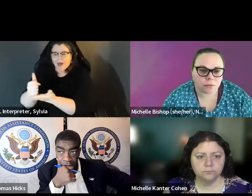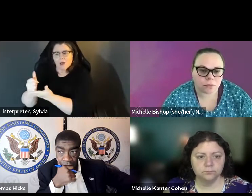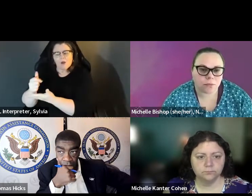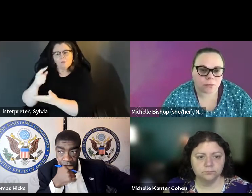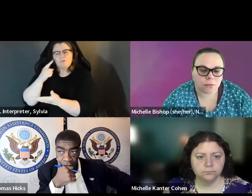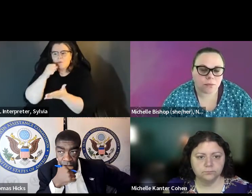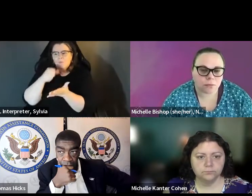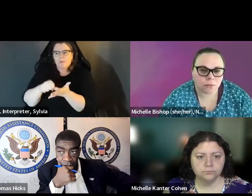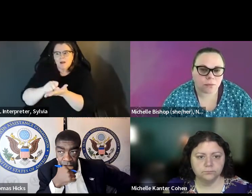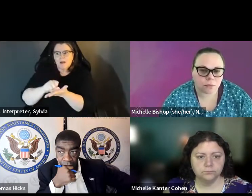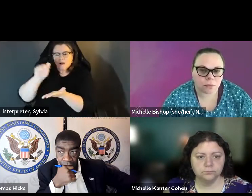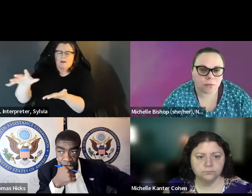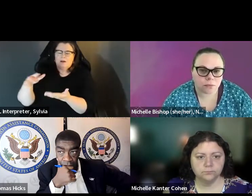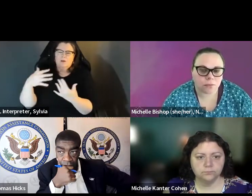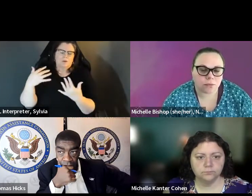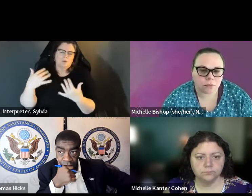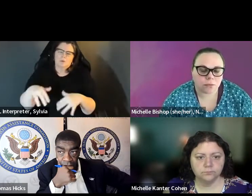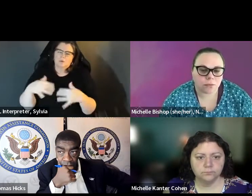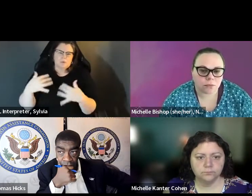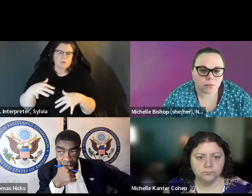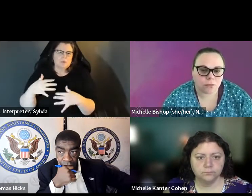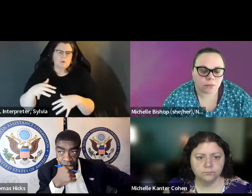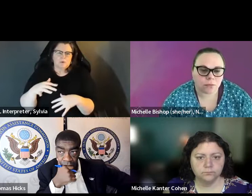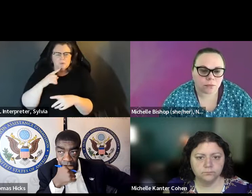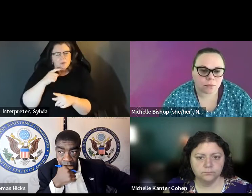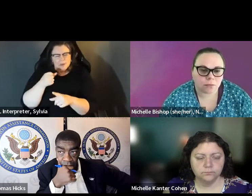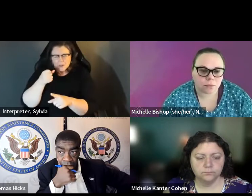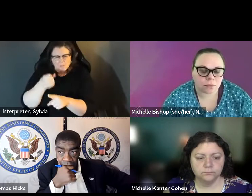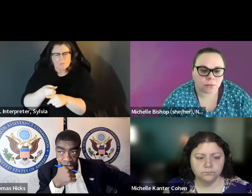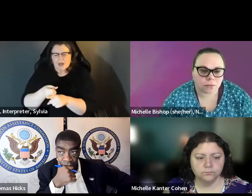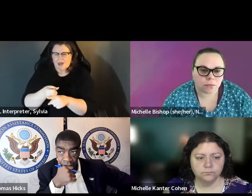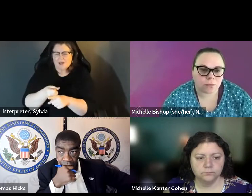mobilizing and supporting their members to vote by mail